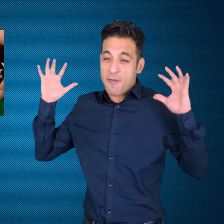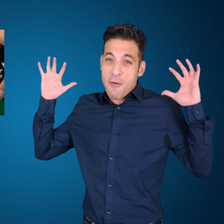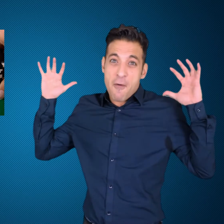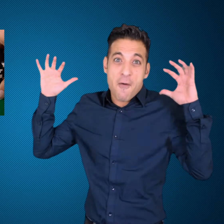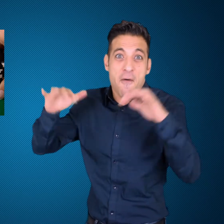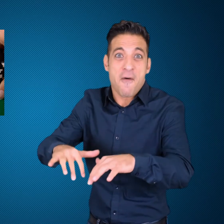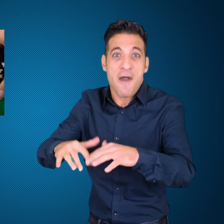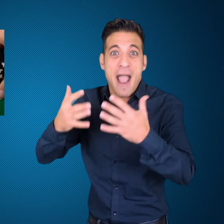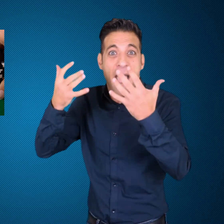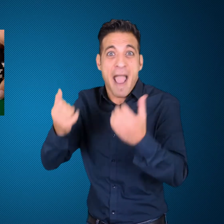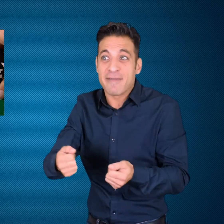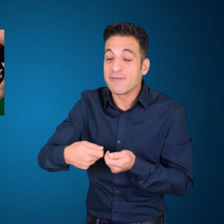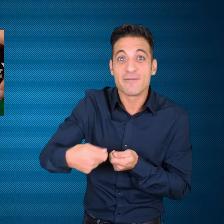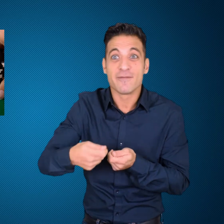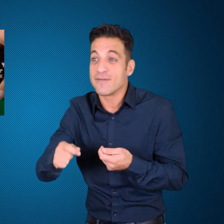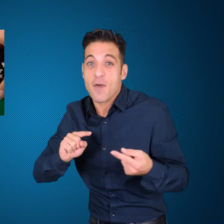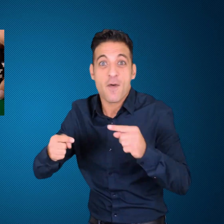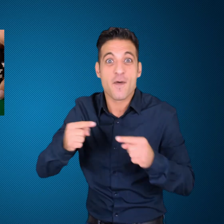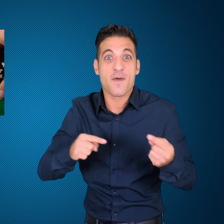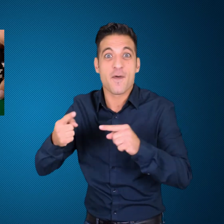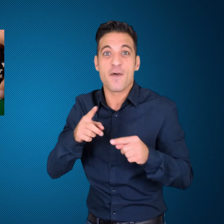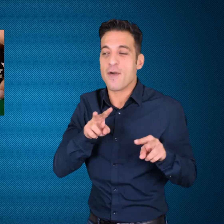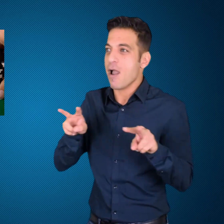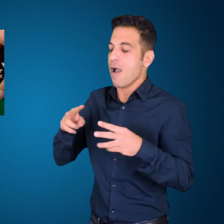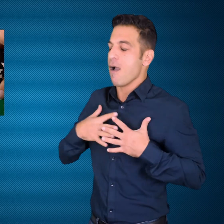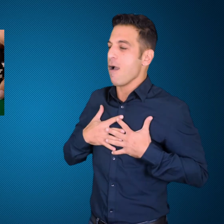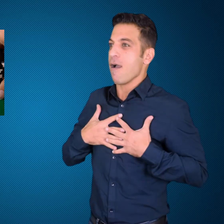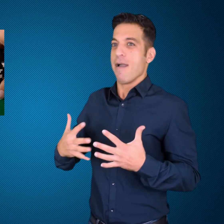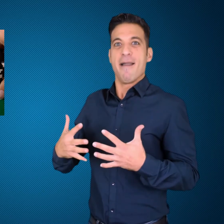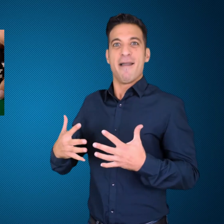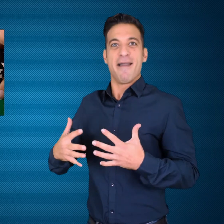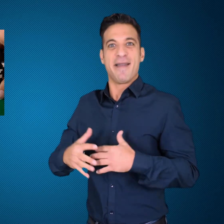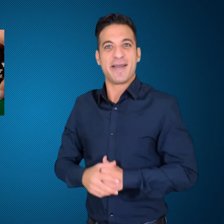people to show up," he said.